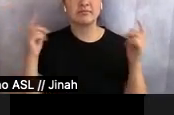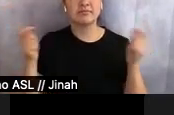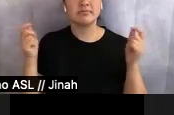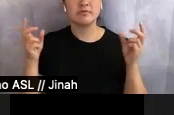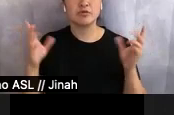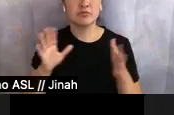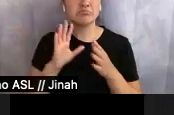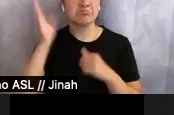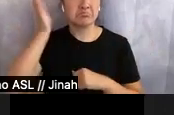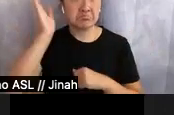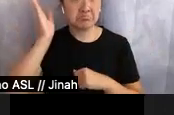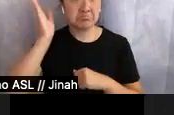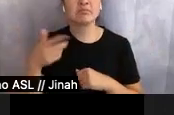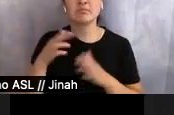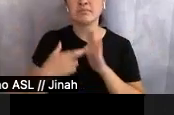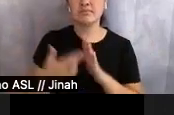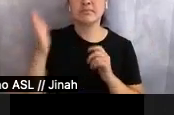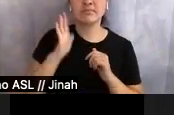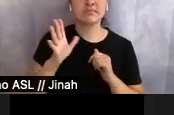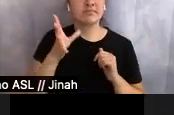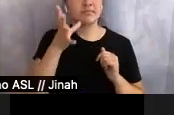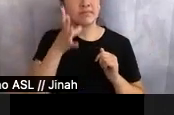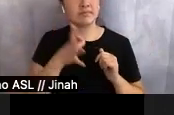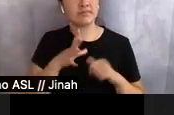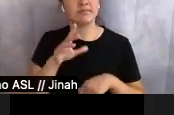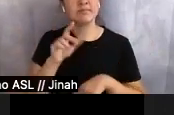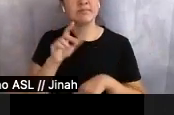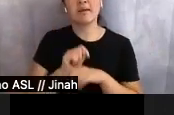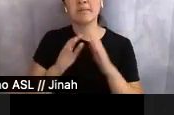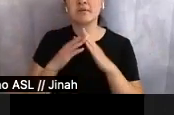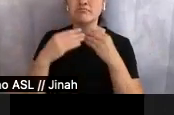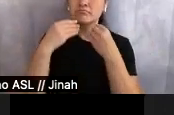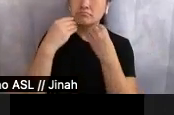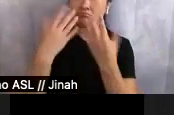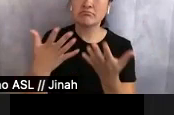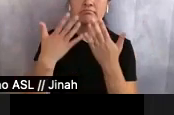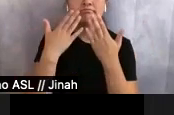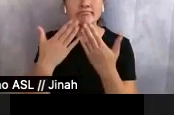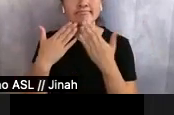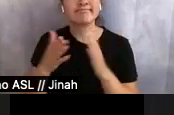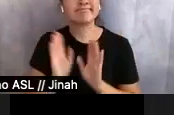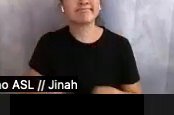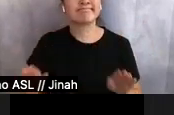the former-Ladies, now-Women's Club of Temple City gave thanks, and a children's choir led the crowd